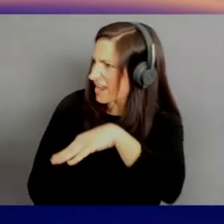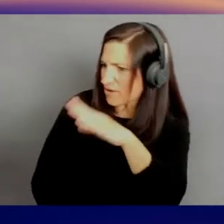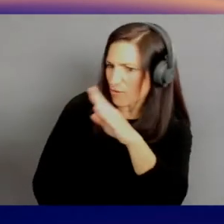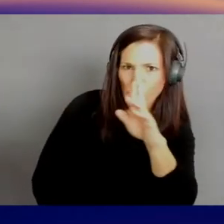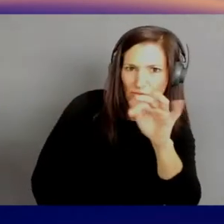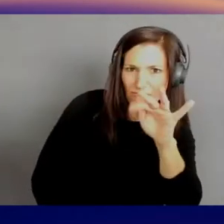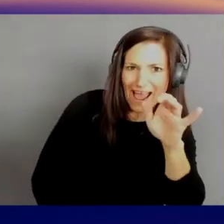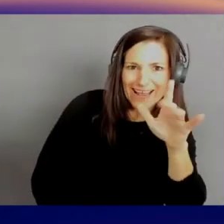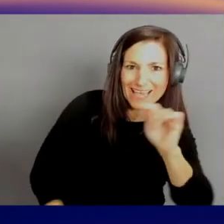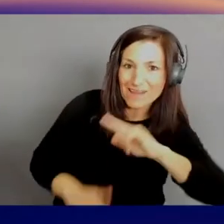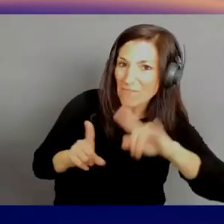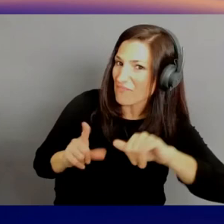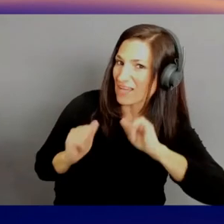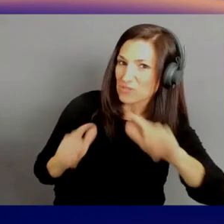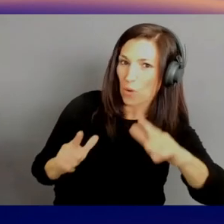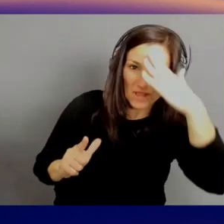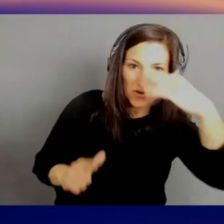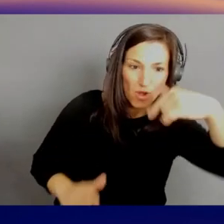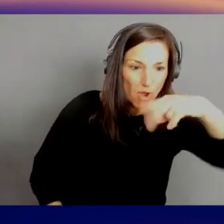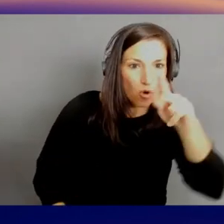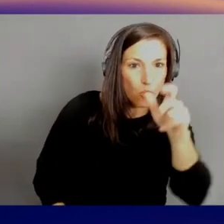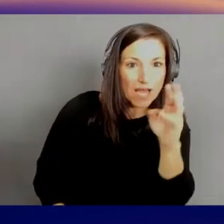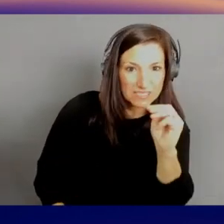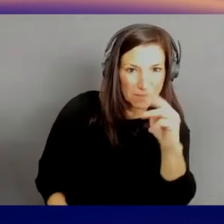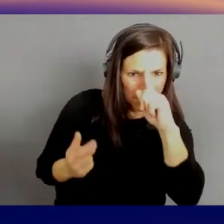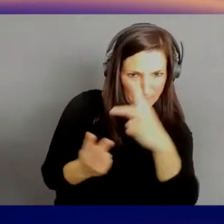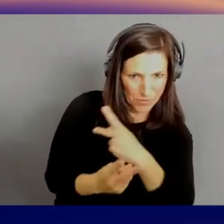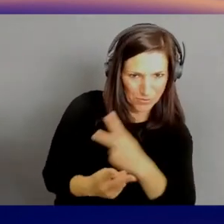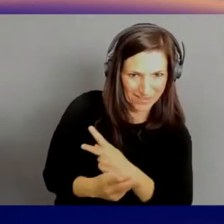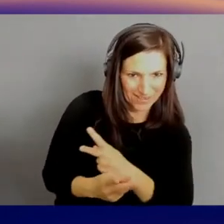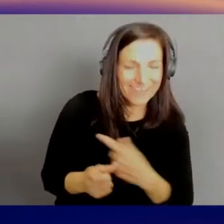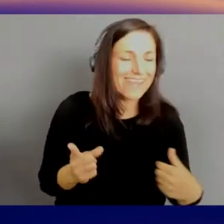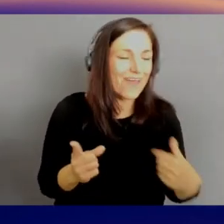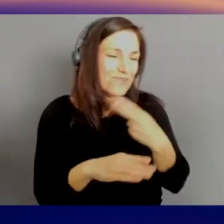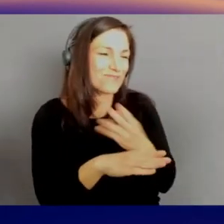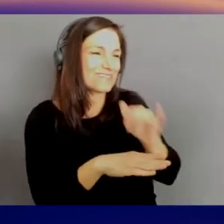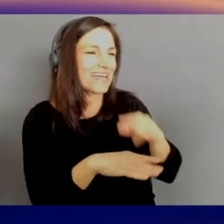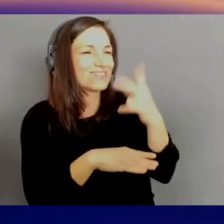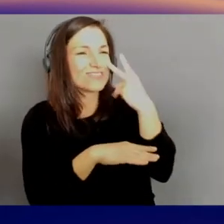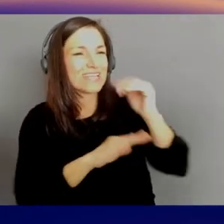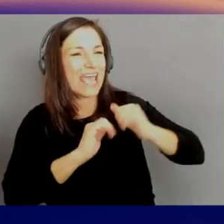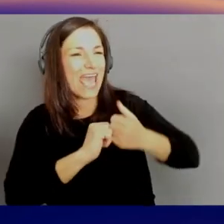So we actually used it to figure out how to use the antennas most efficiently. Wow. - An optimization problem.